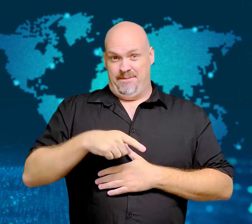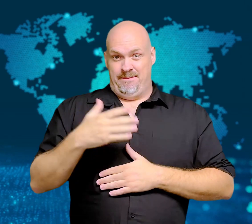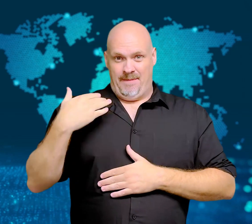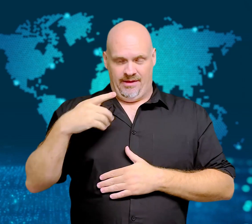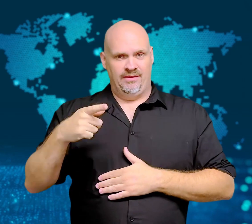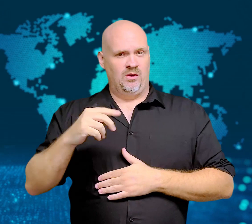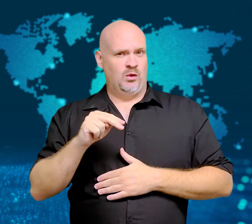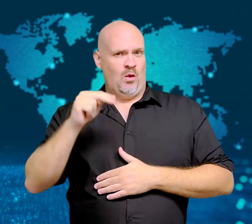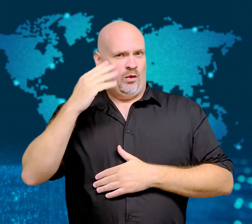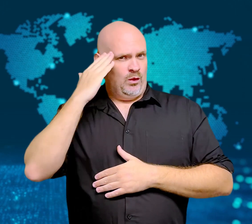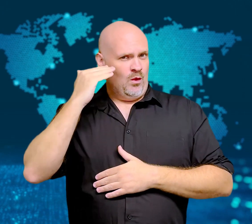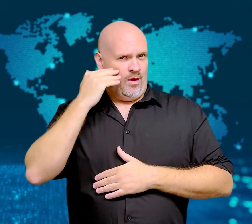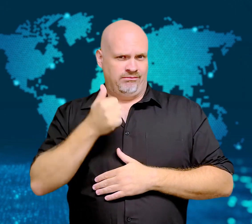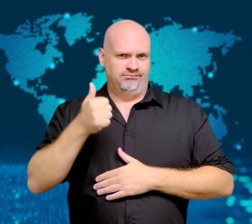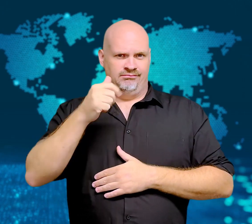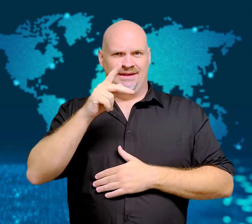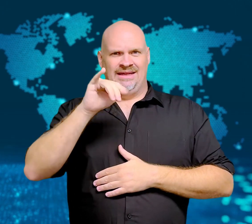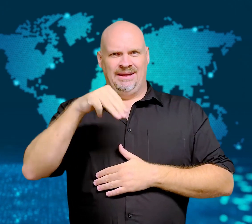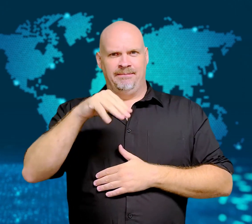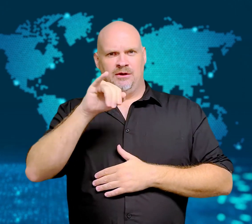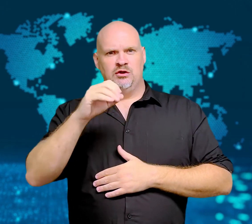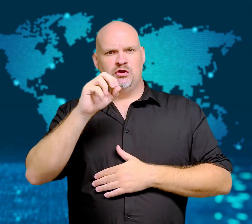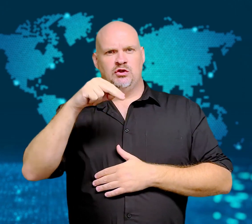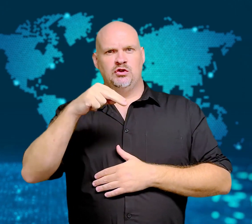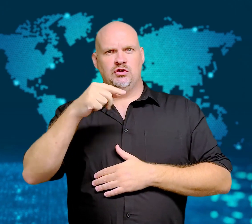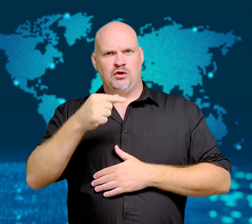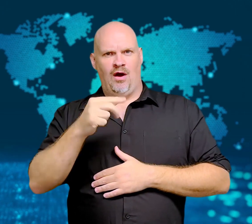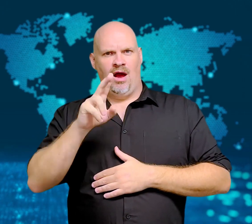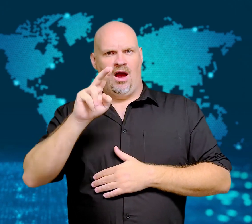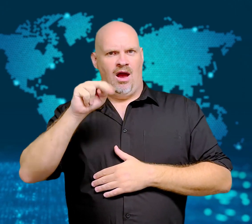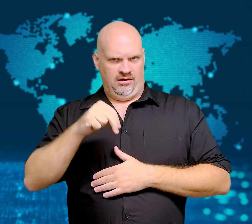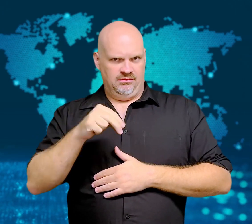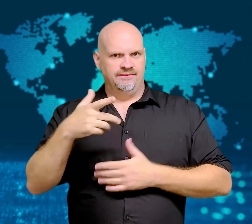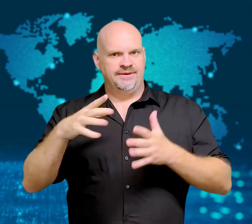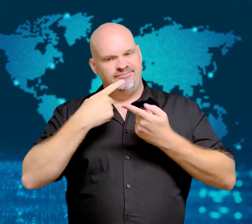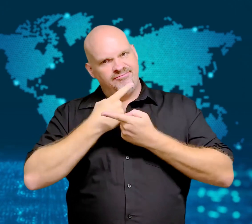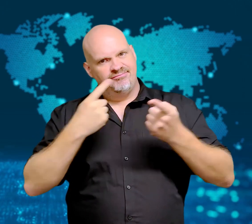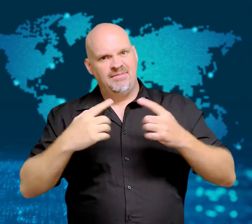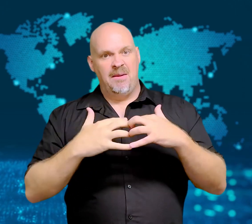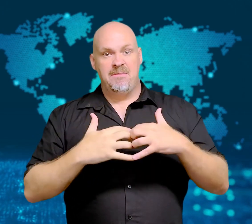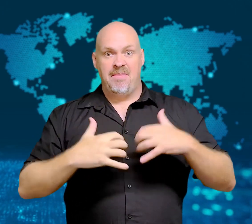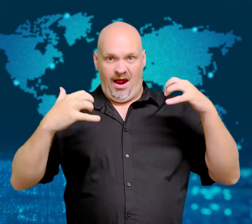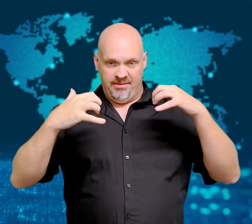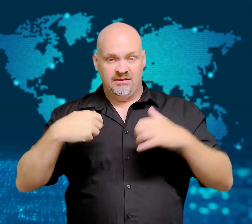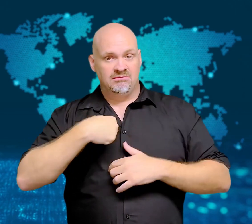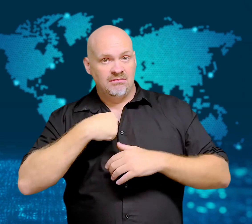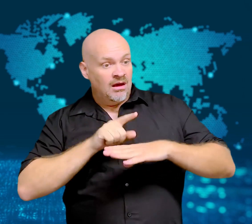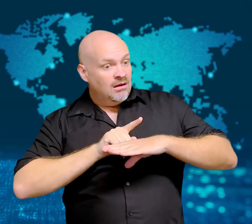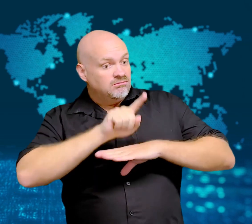Earlier this month, North Korea's leader, Kim Jong Un, told his parliament